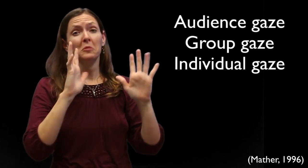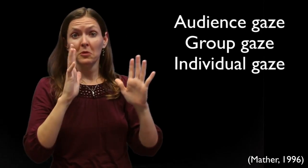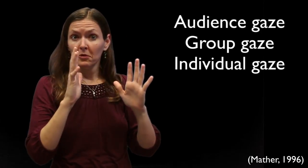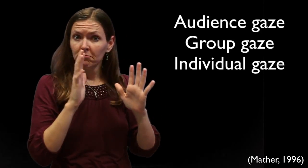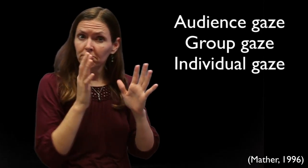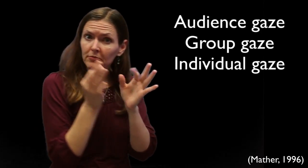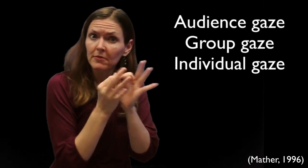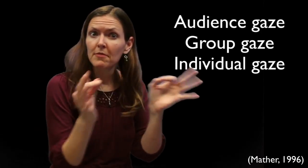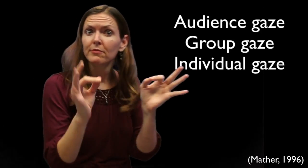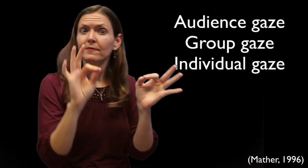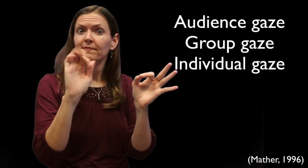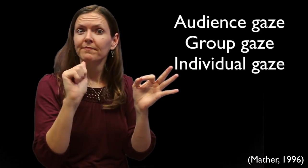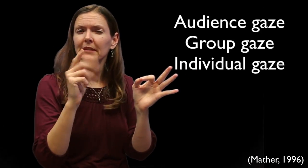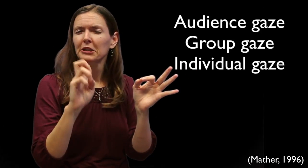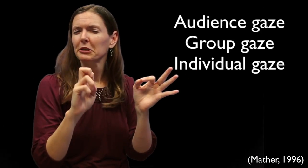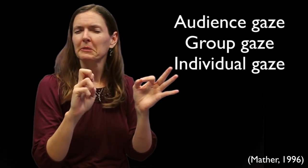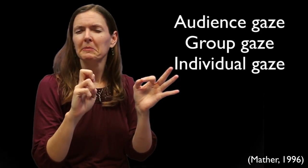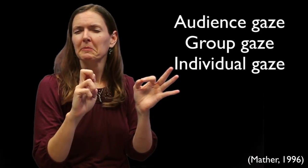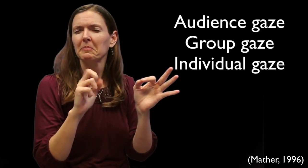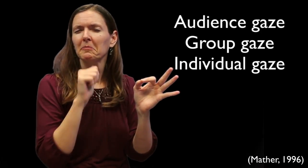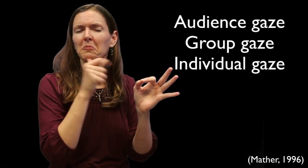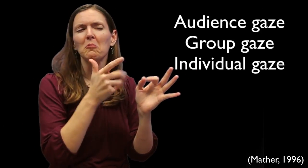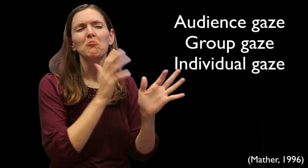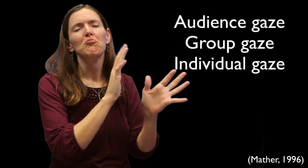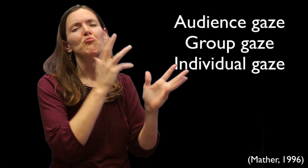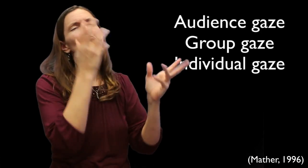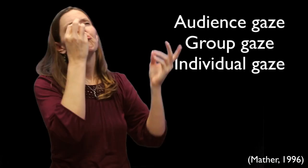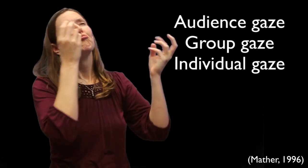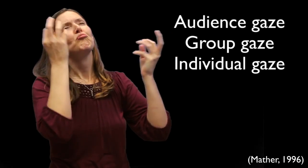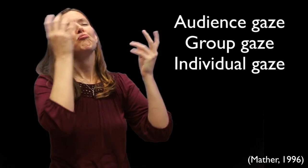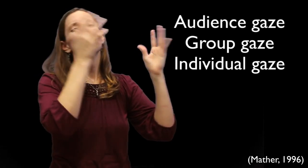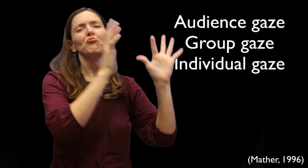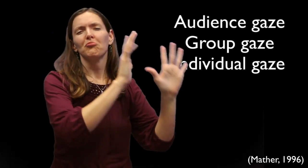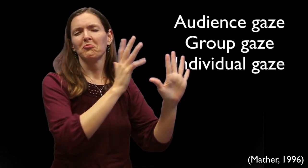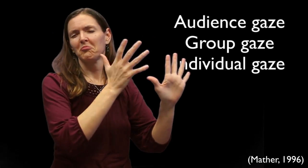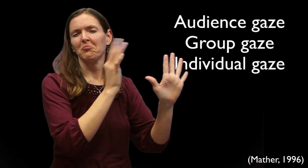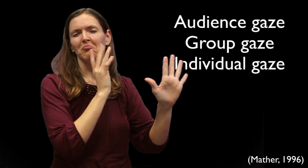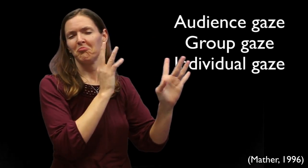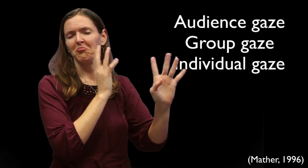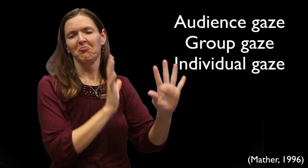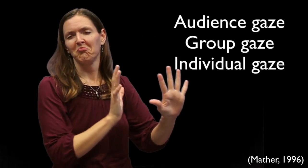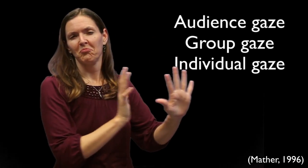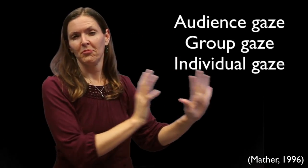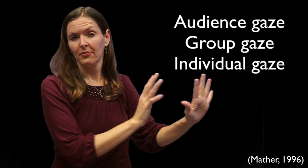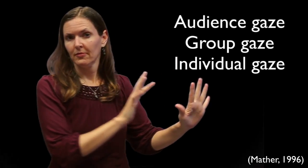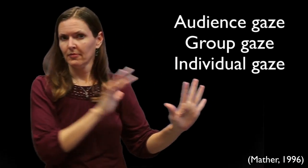But is that a language feature? Not really. It's more of a way to show the presenter is thinking.